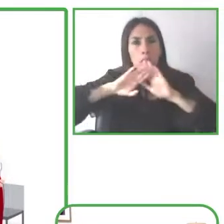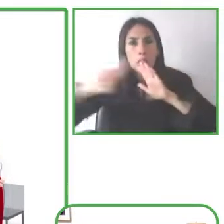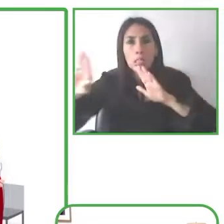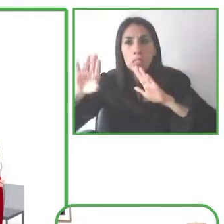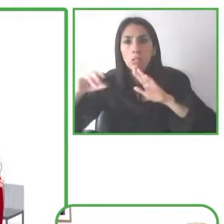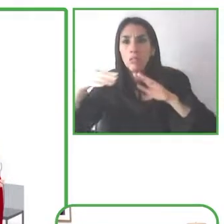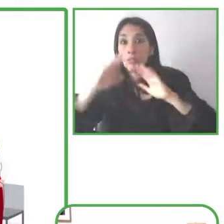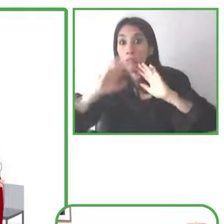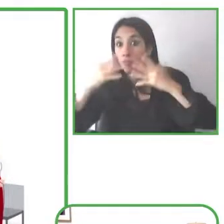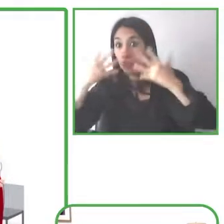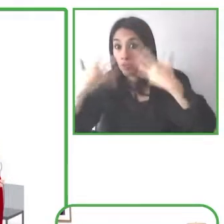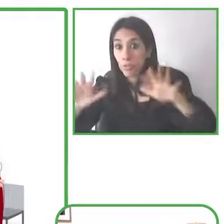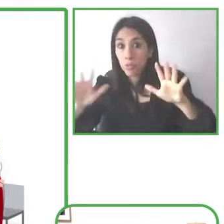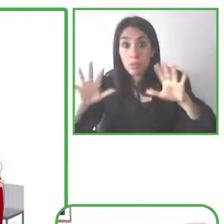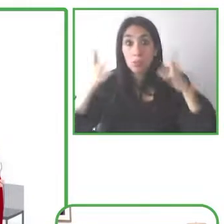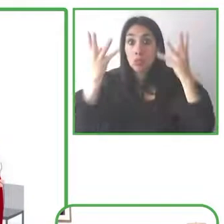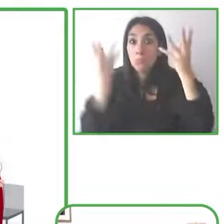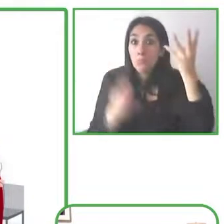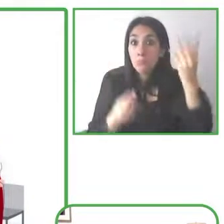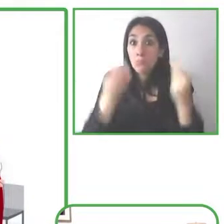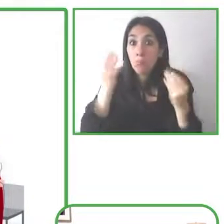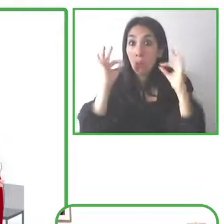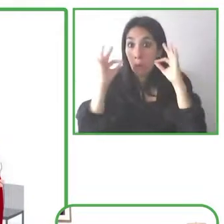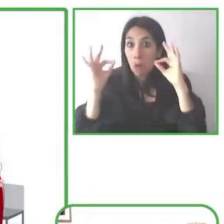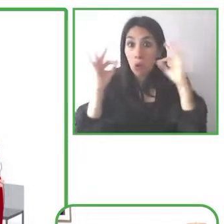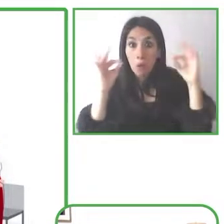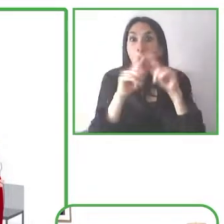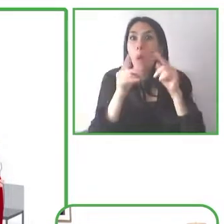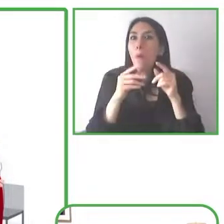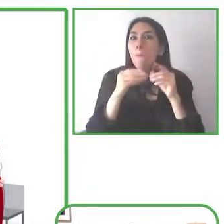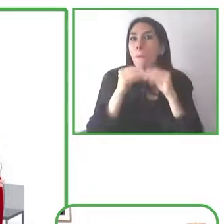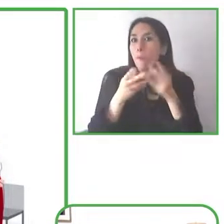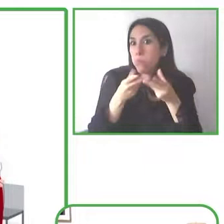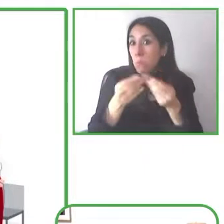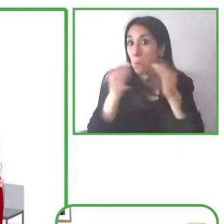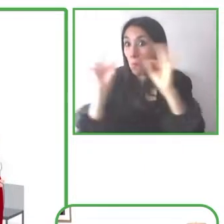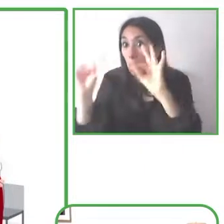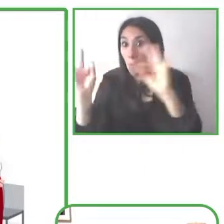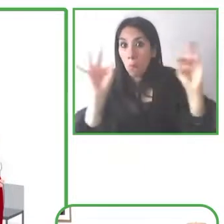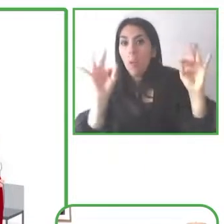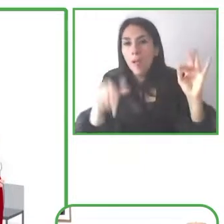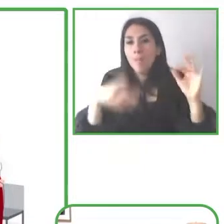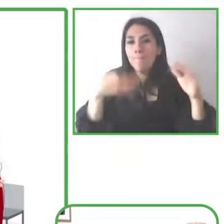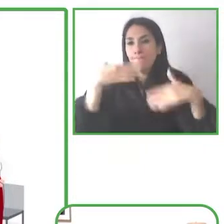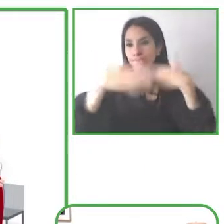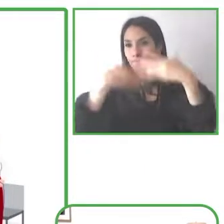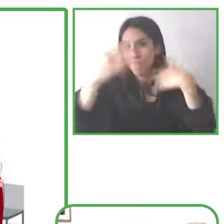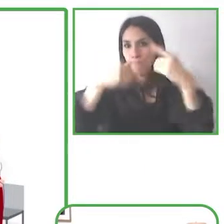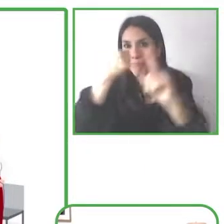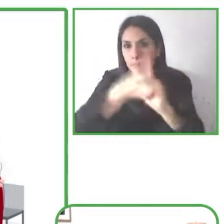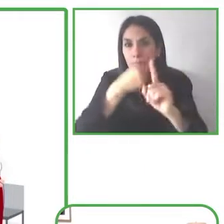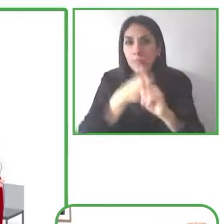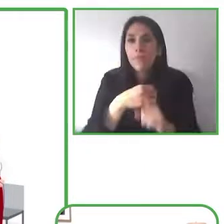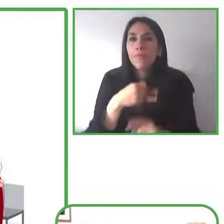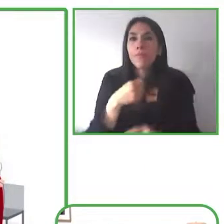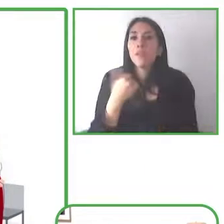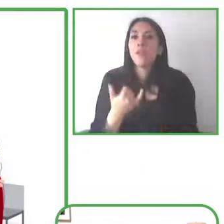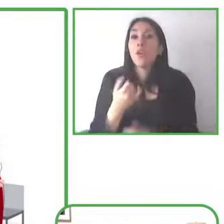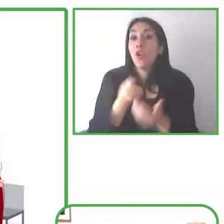to organize the world's information and make it universally accessible and useful. So it's really integral to our processes and